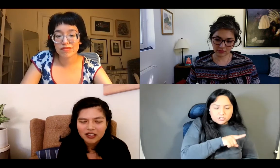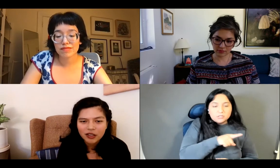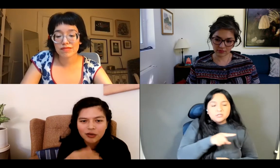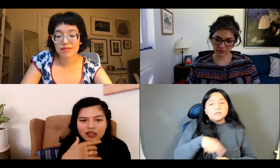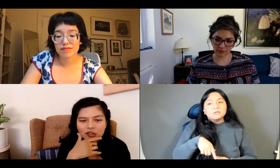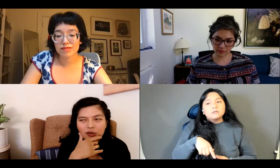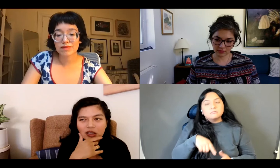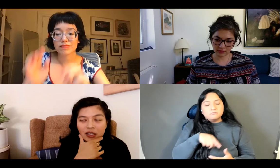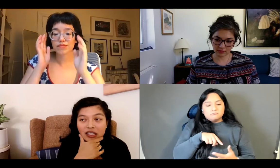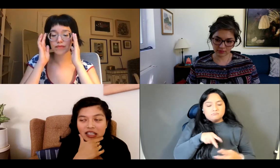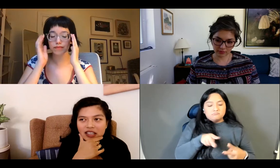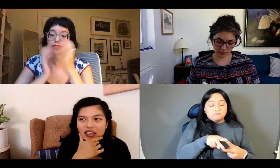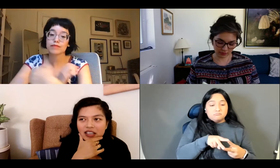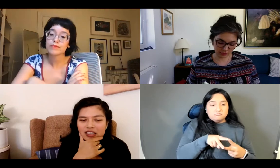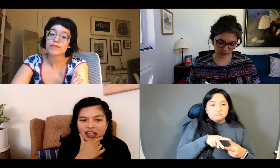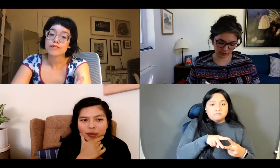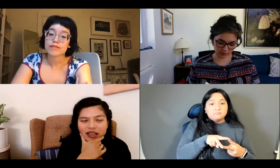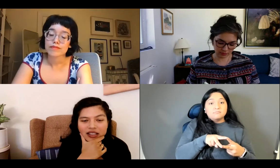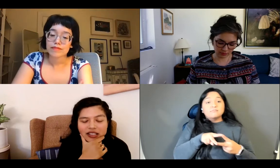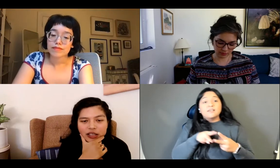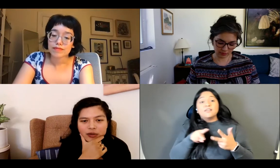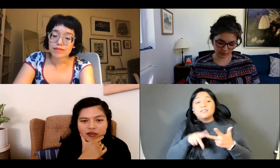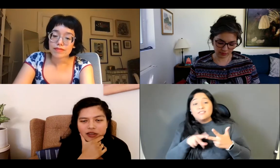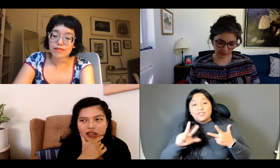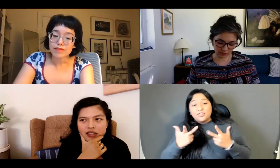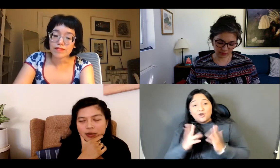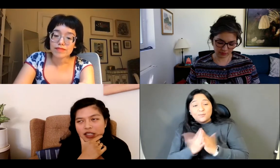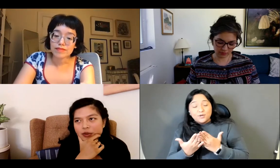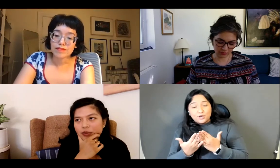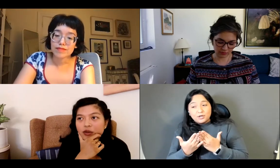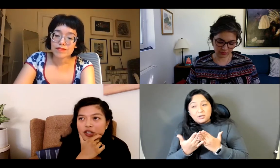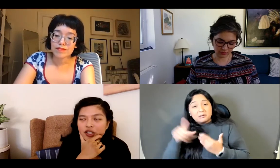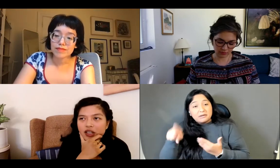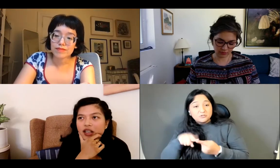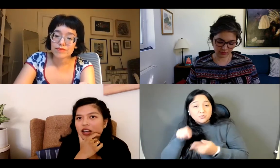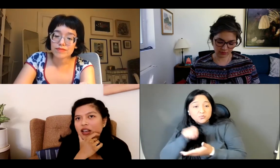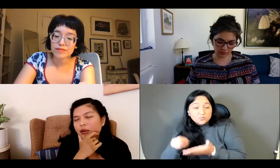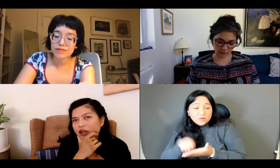that's going to that I'm going to need to unpack these themes of like displacement migration,